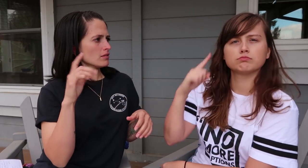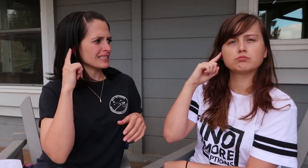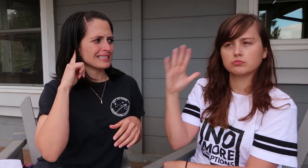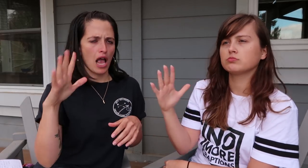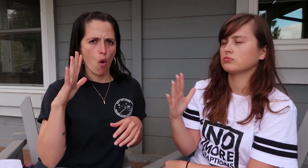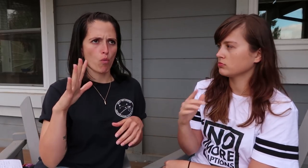Yeah, [sign].